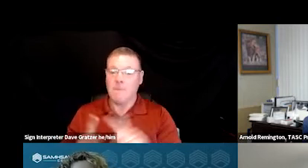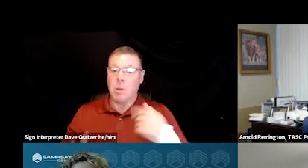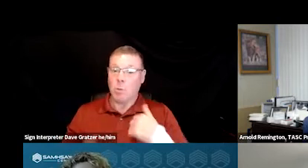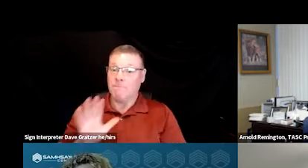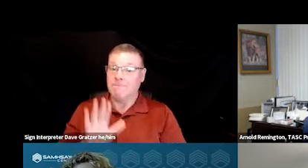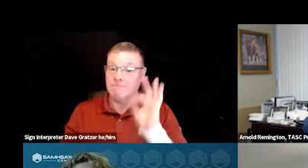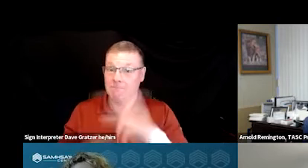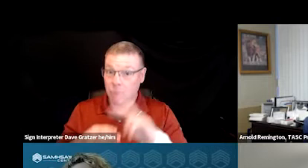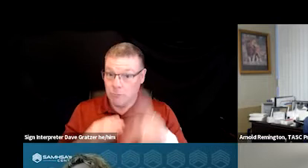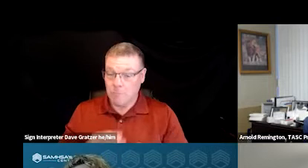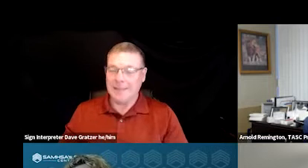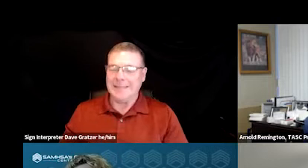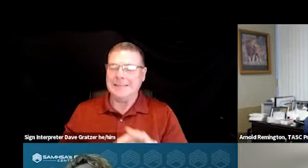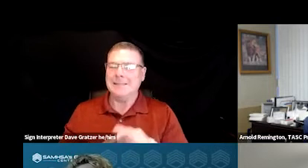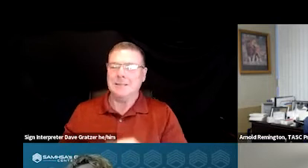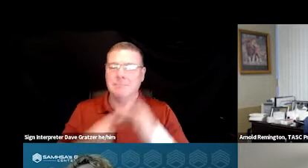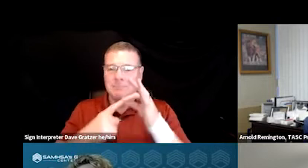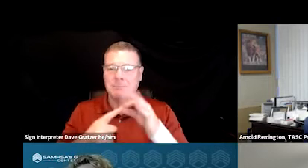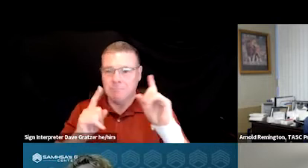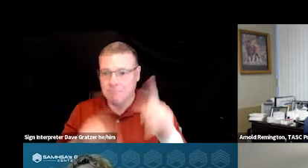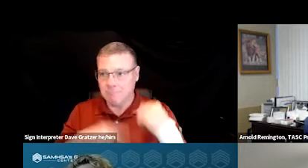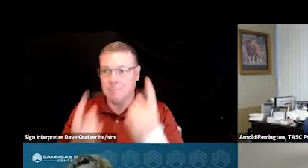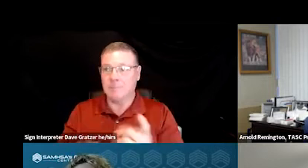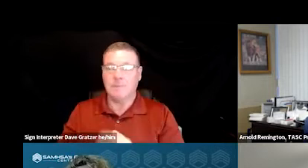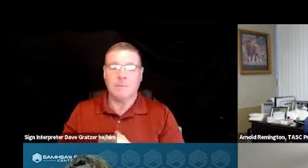especially since COVID,